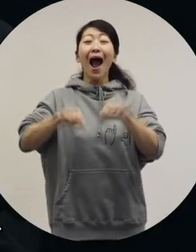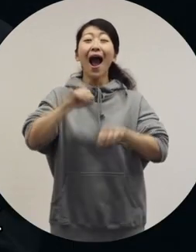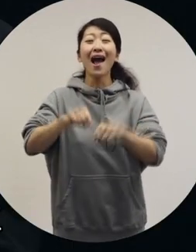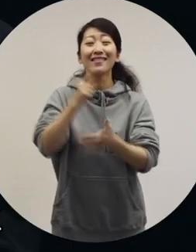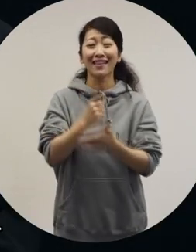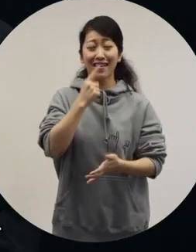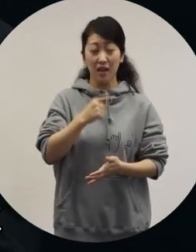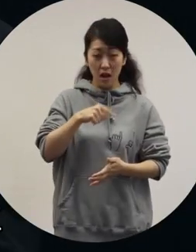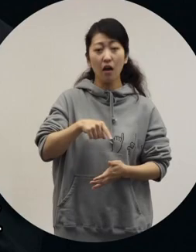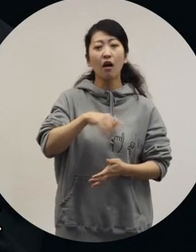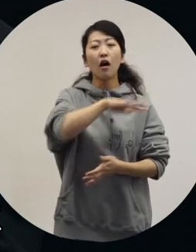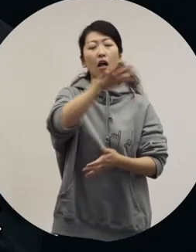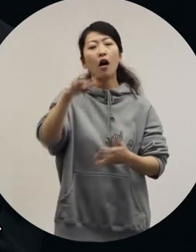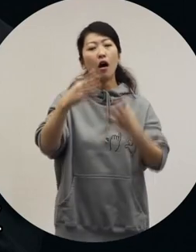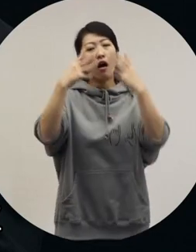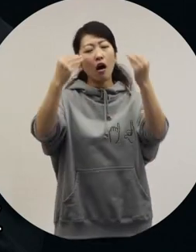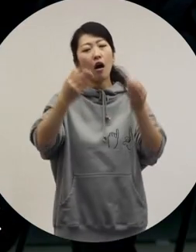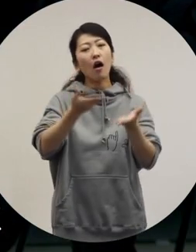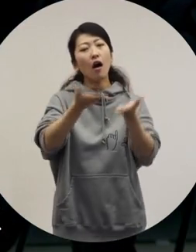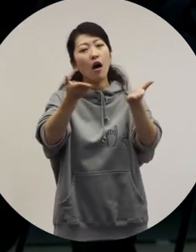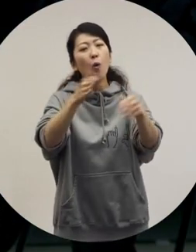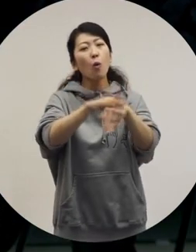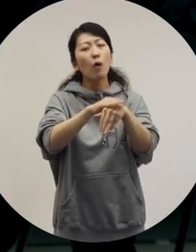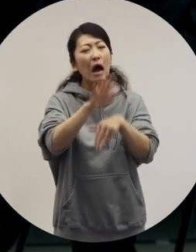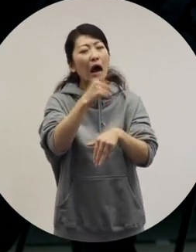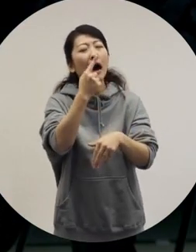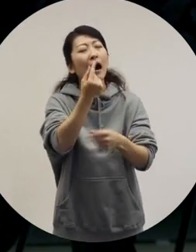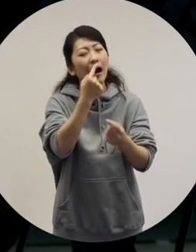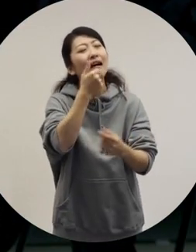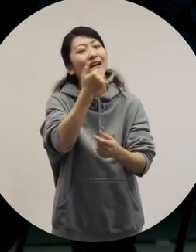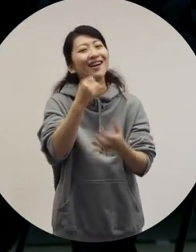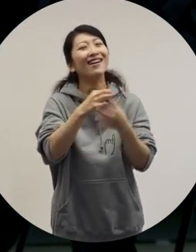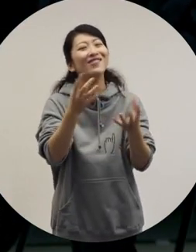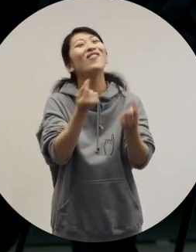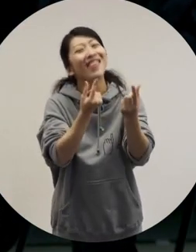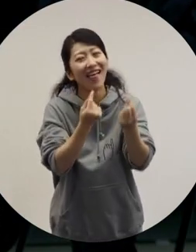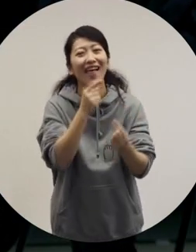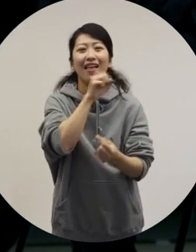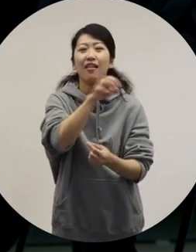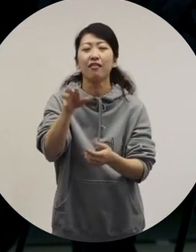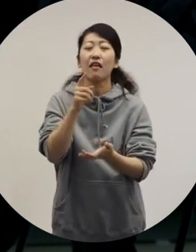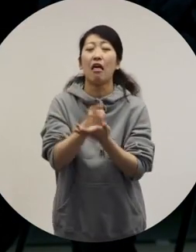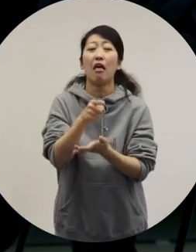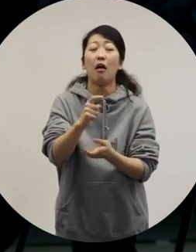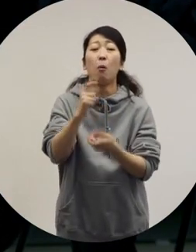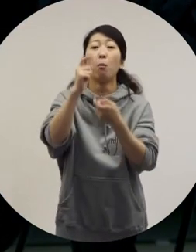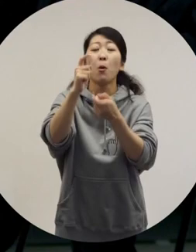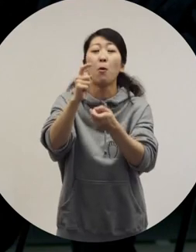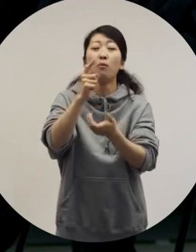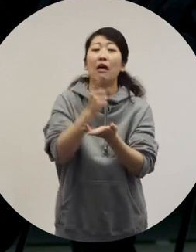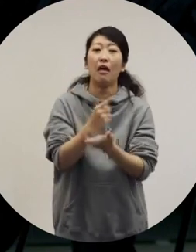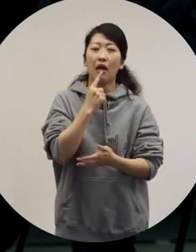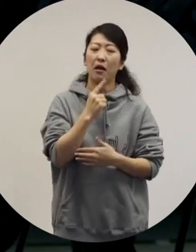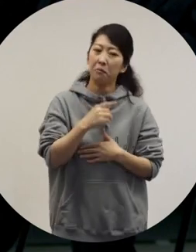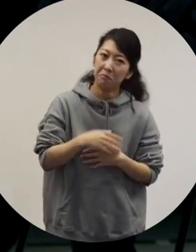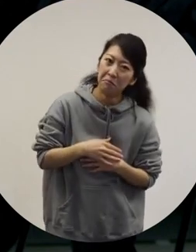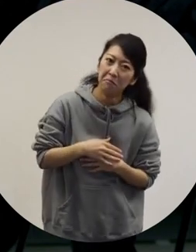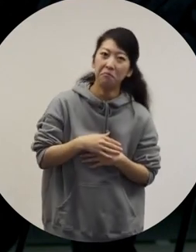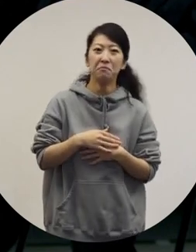But for discussion's sake, let's use the term "genderless" That's just about it. Just a word.